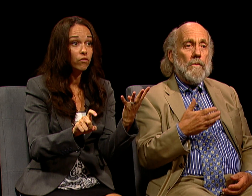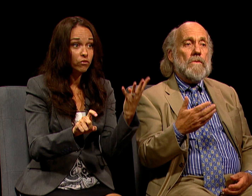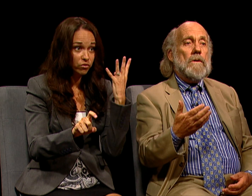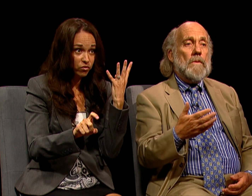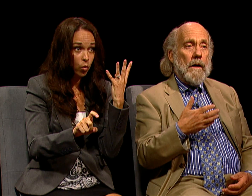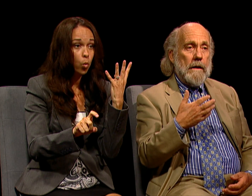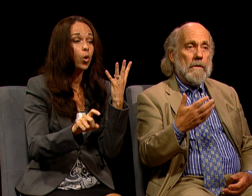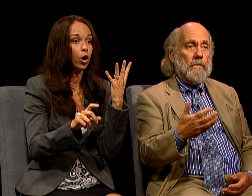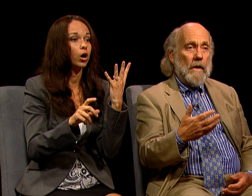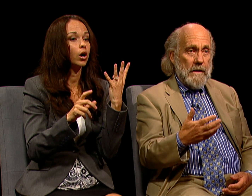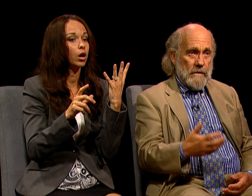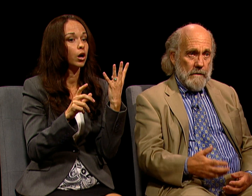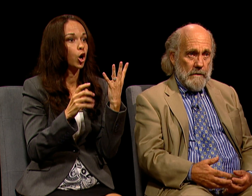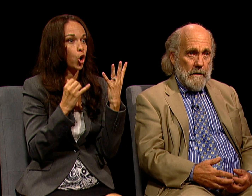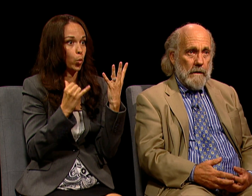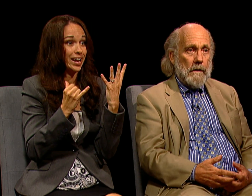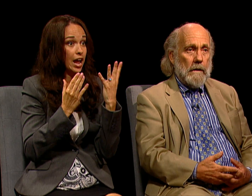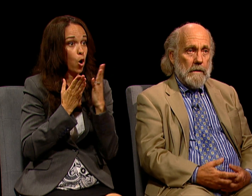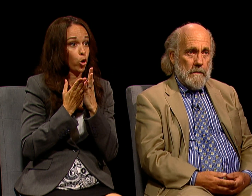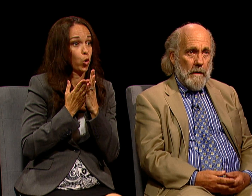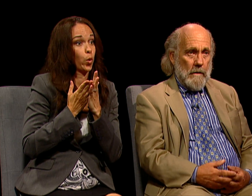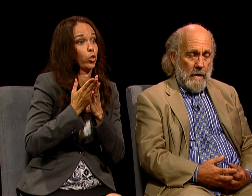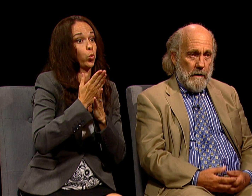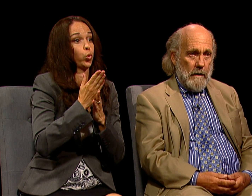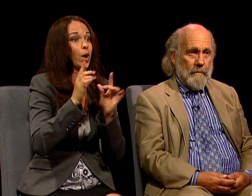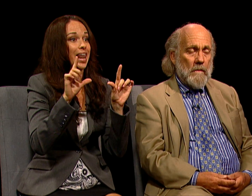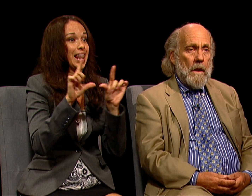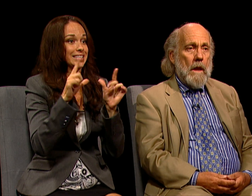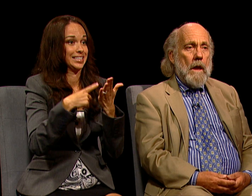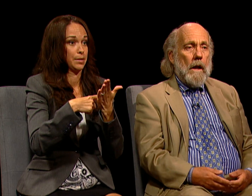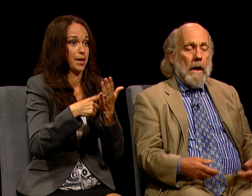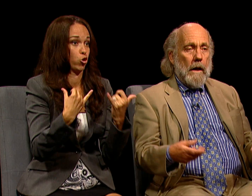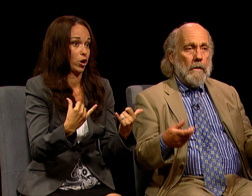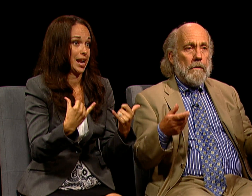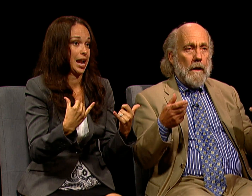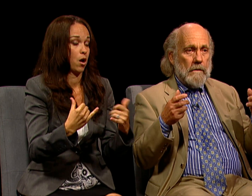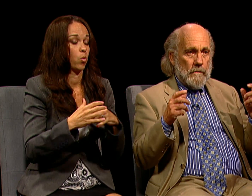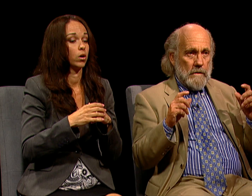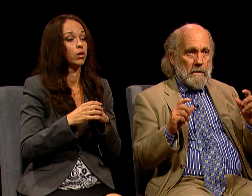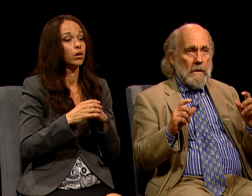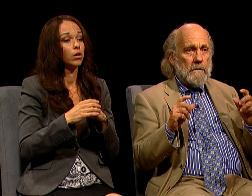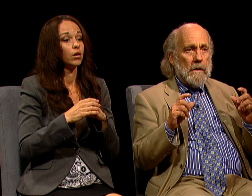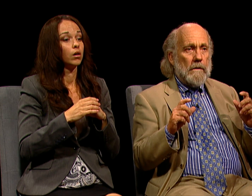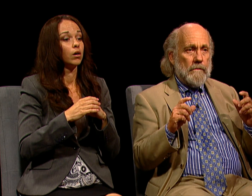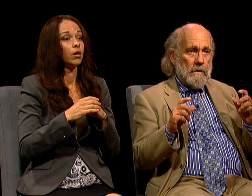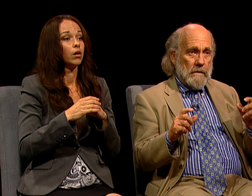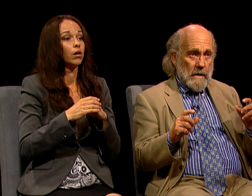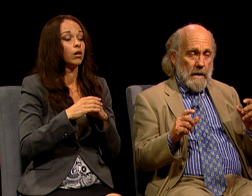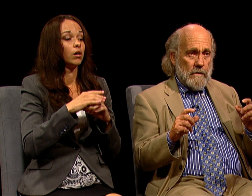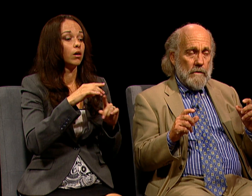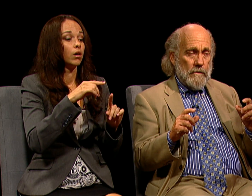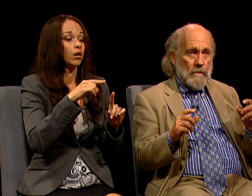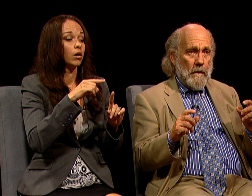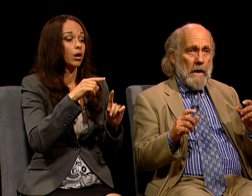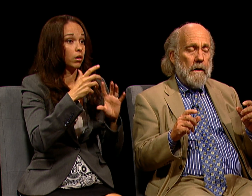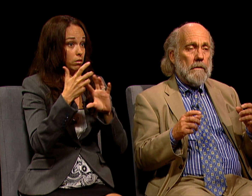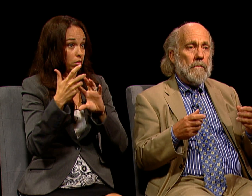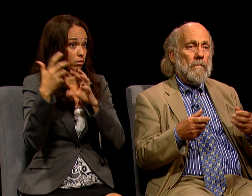SOME OF KIND OF LICENSING DEBATE RIGHT NOW. AND AS A RESULT OF THE DISASTER IN JAPAN,